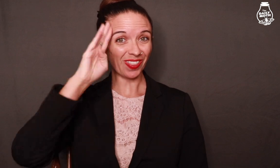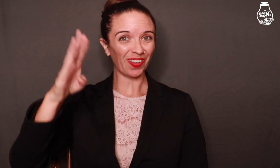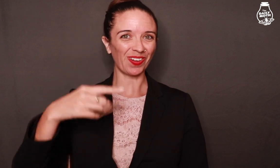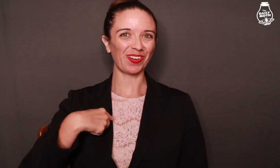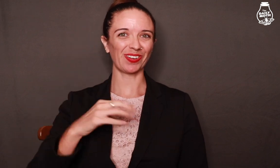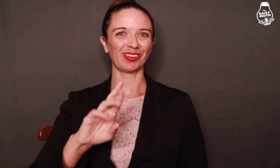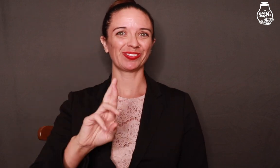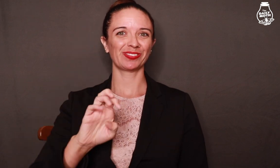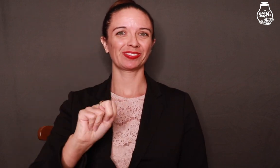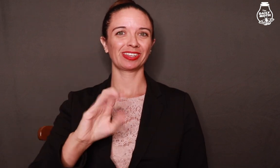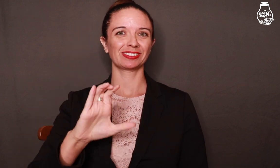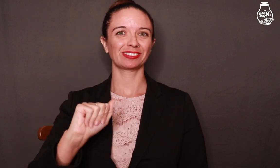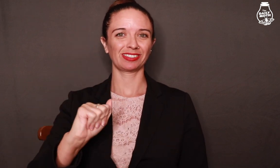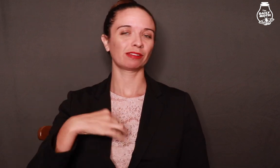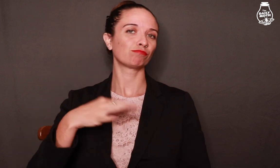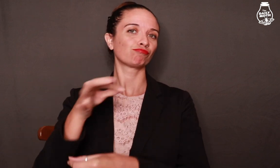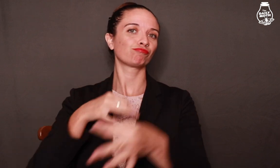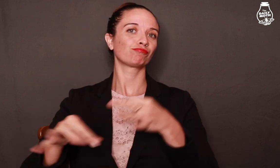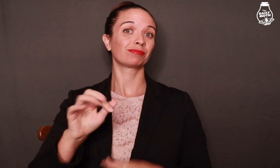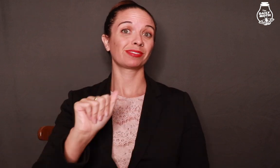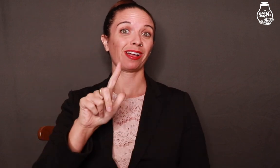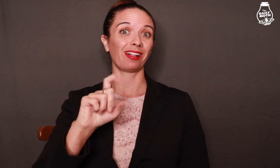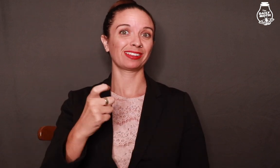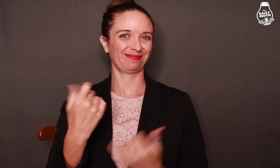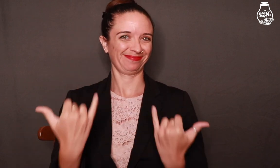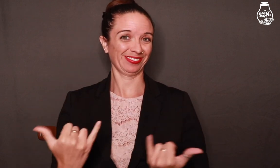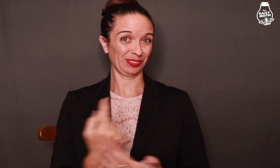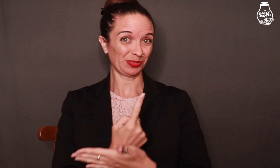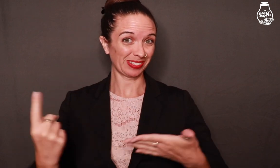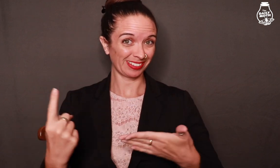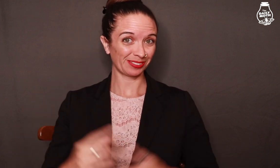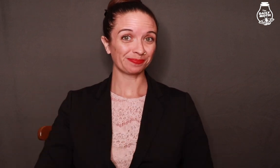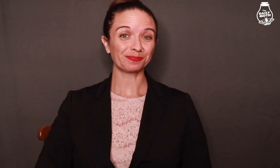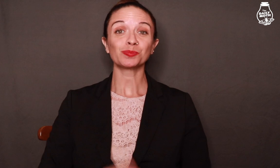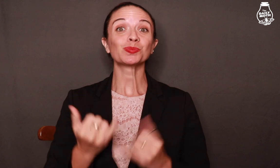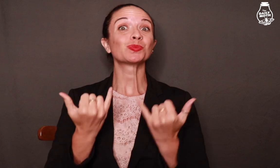Hello! My name is Renca and I am subbing for Alex this week.